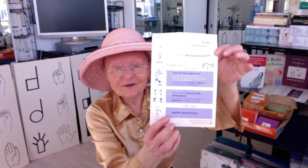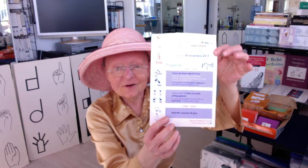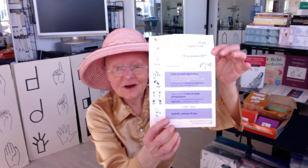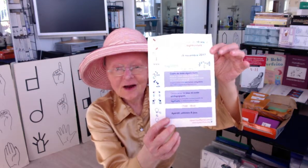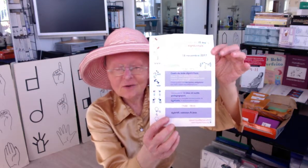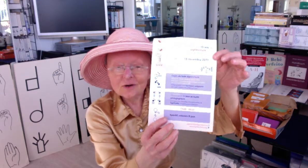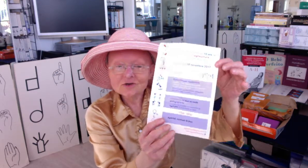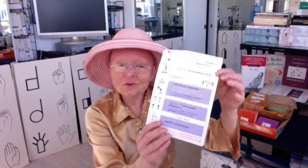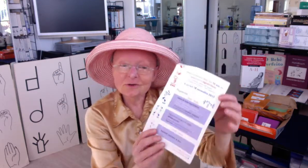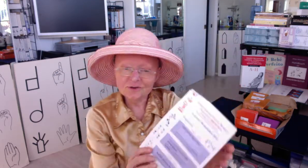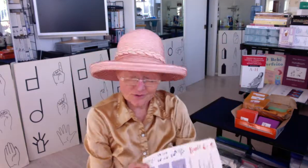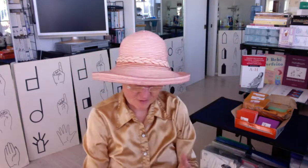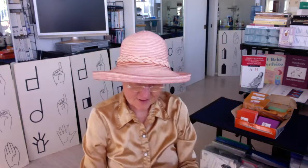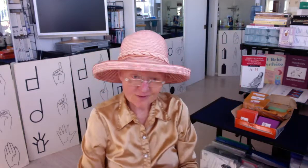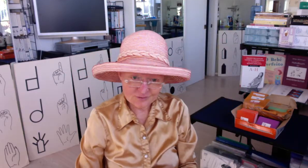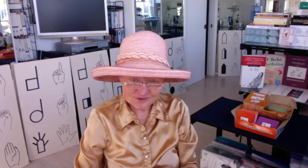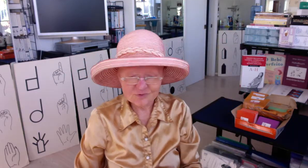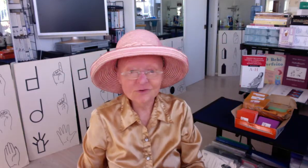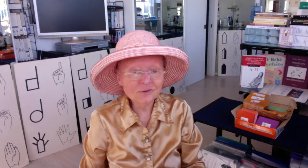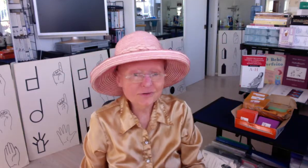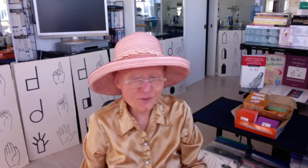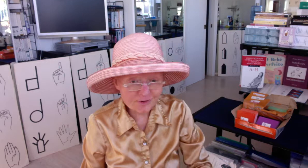I want you all to know that I was with you in spirit